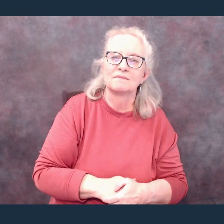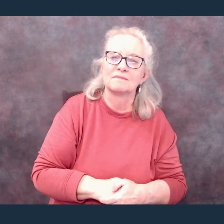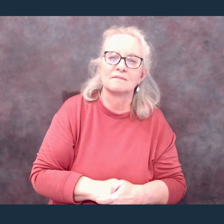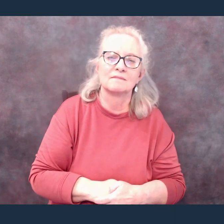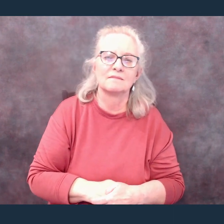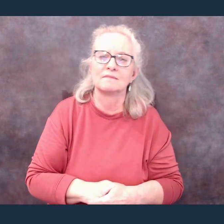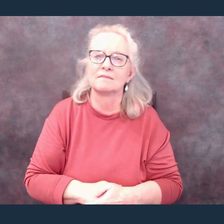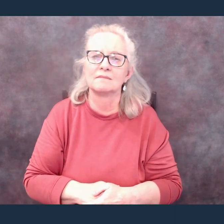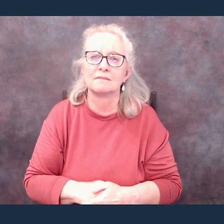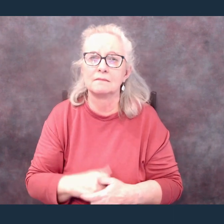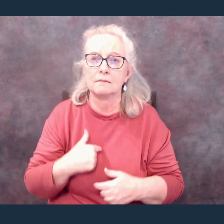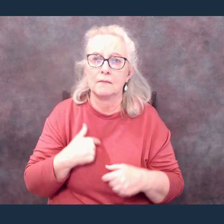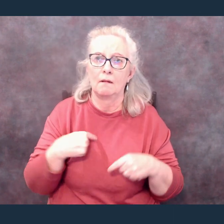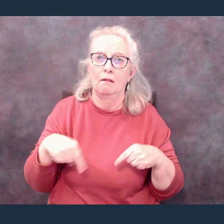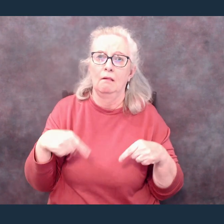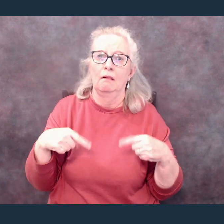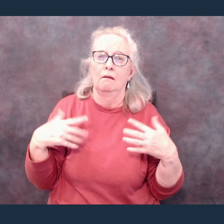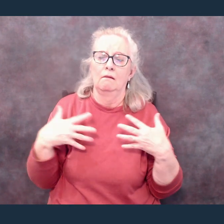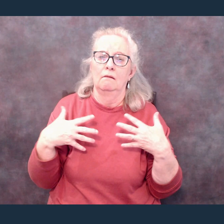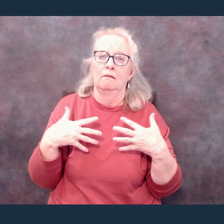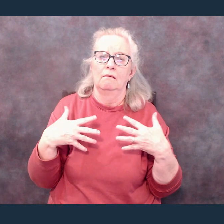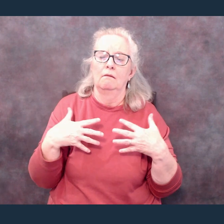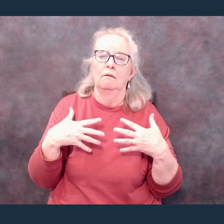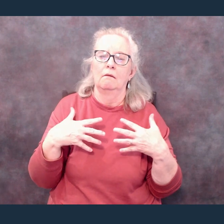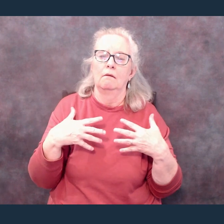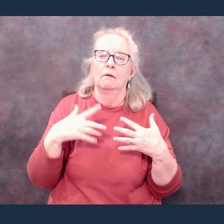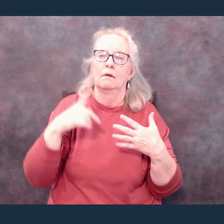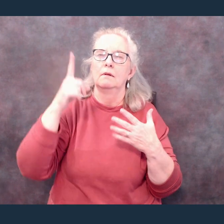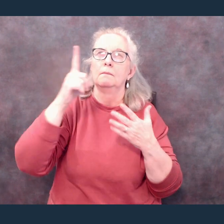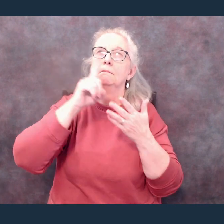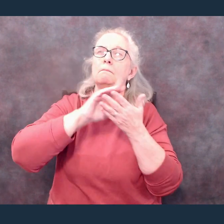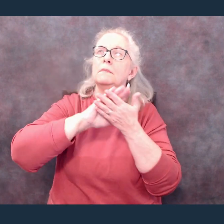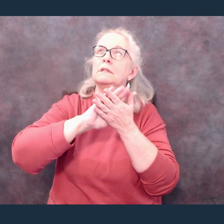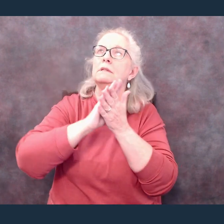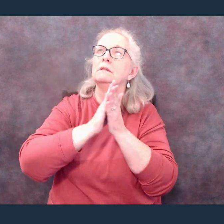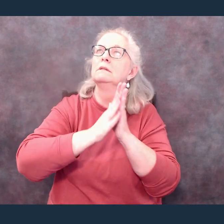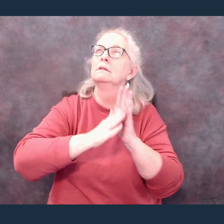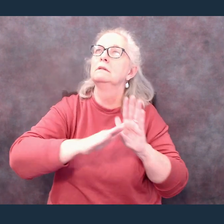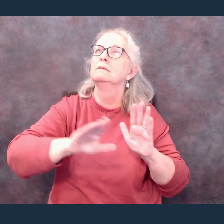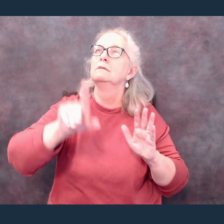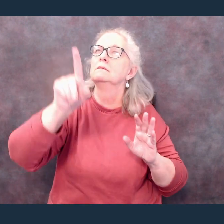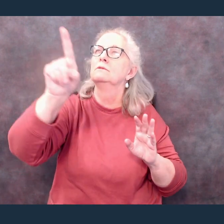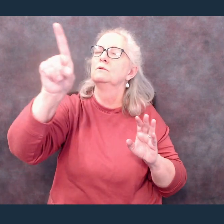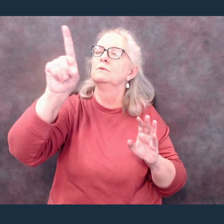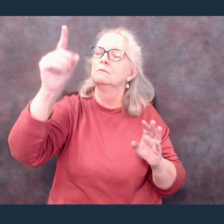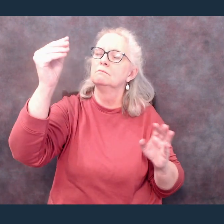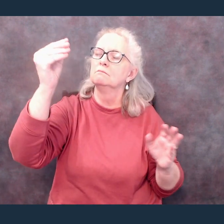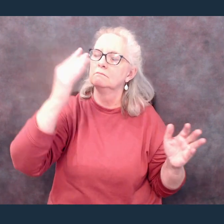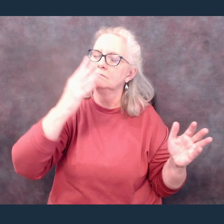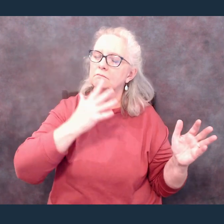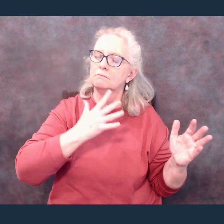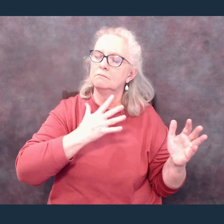You are peace, You are peace When my fear is crippling